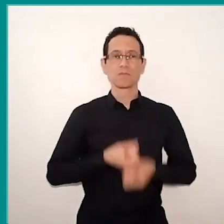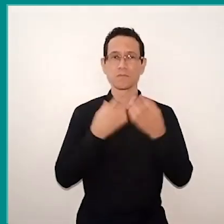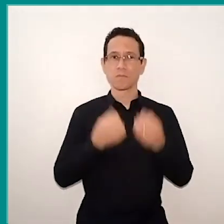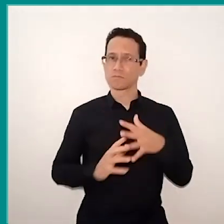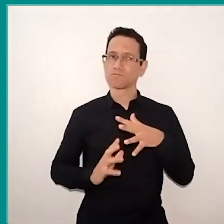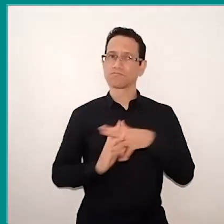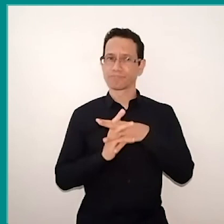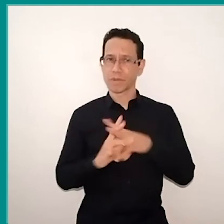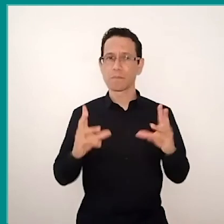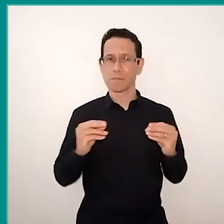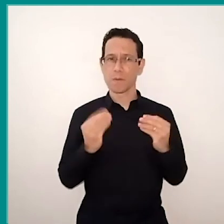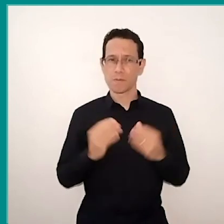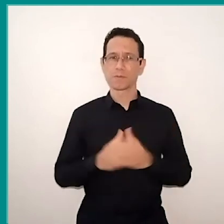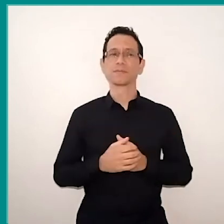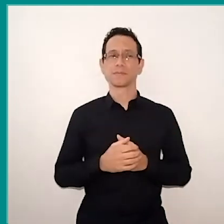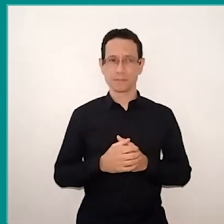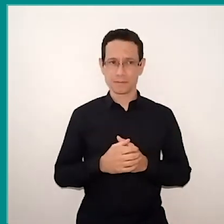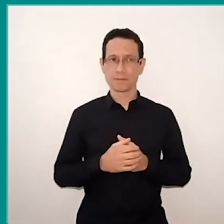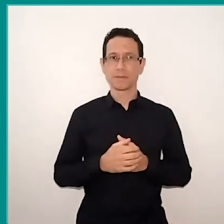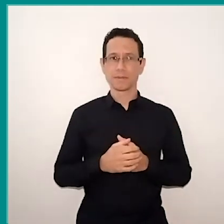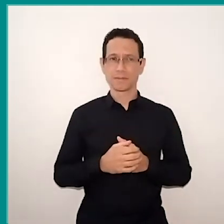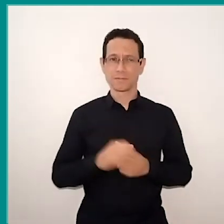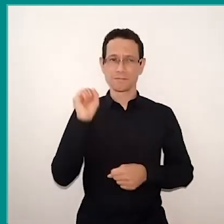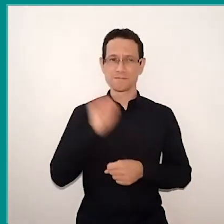So, I think with this… I will stop sharing here.